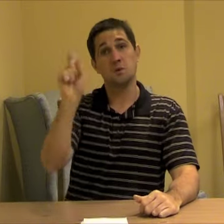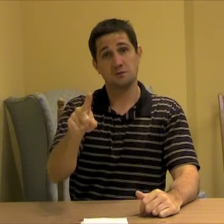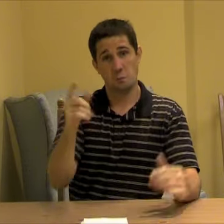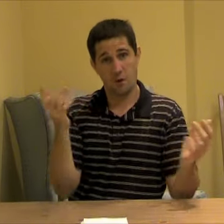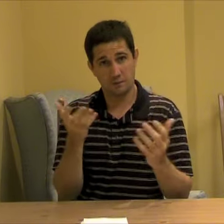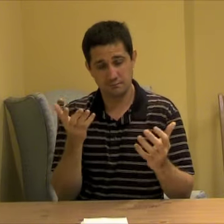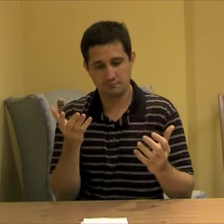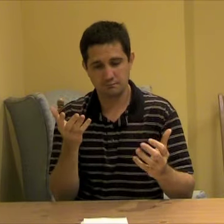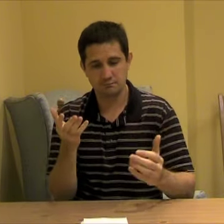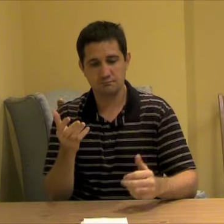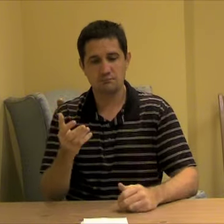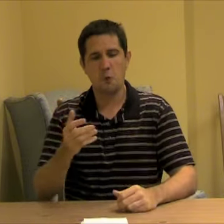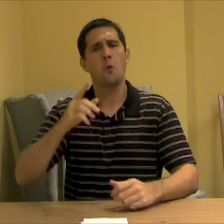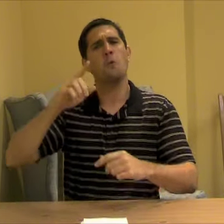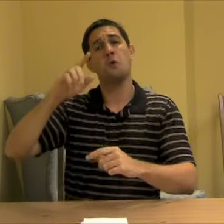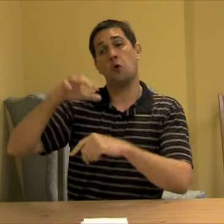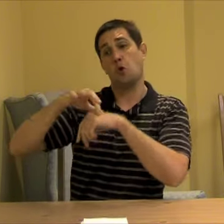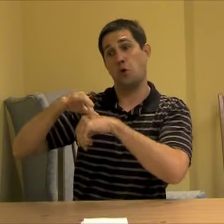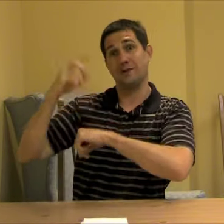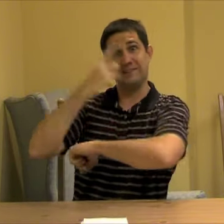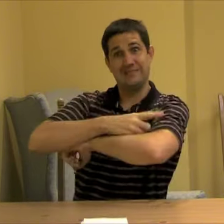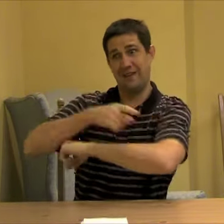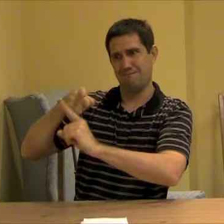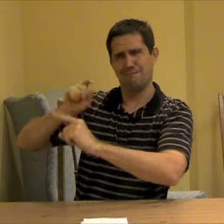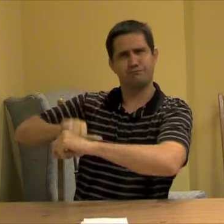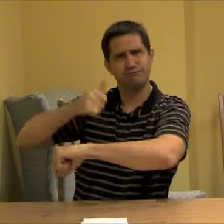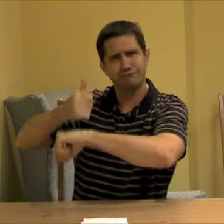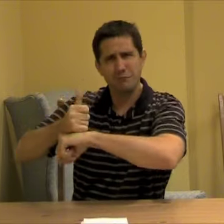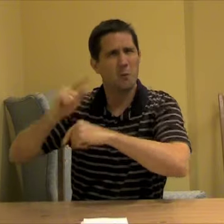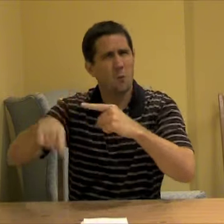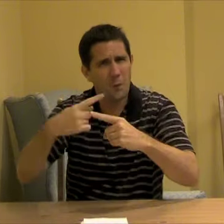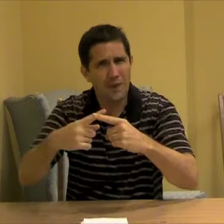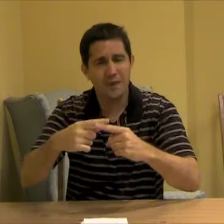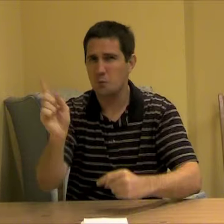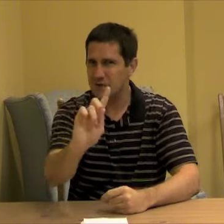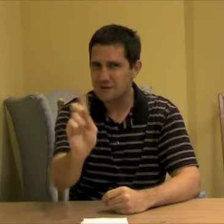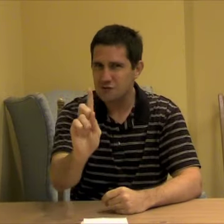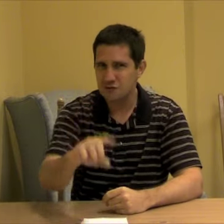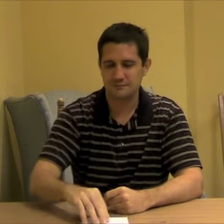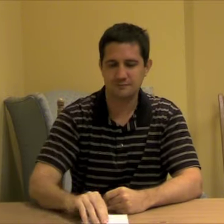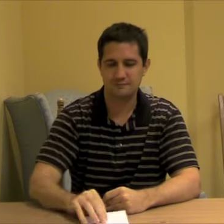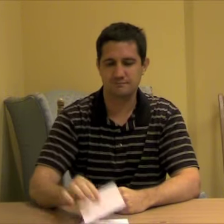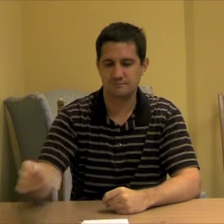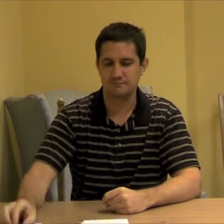First question: When and where did Earth Day start?